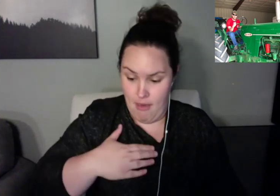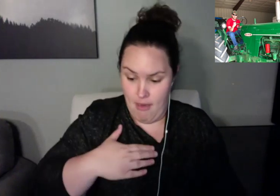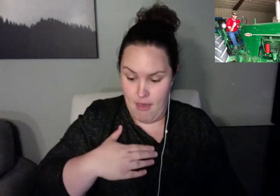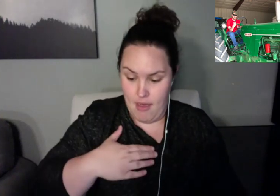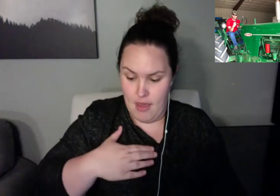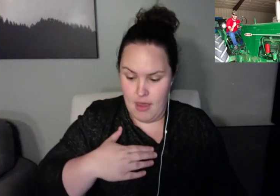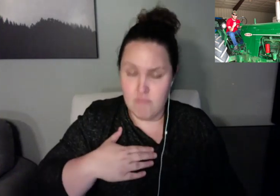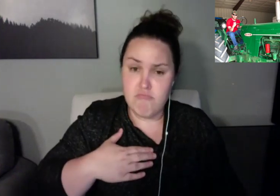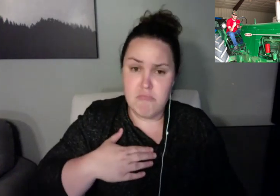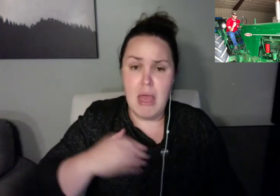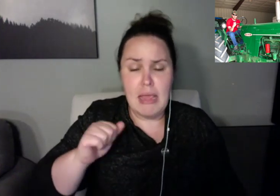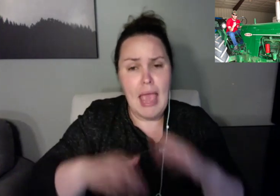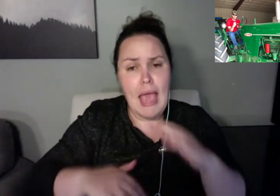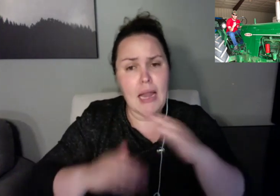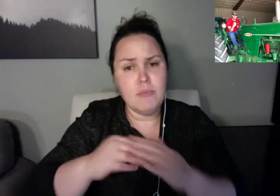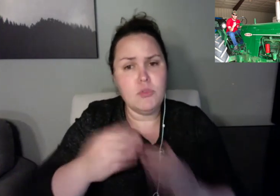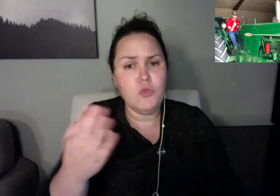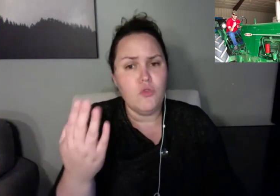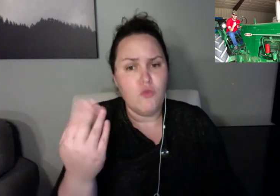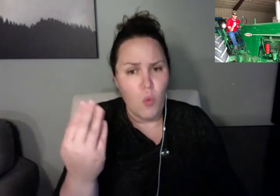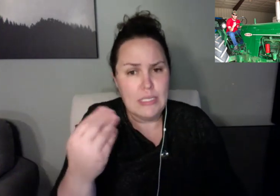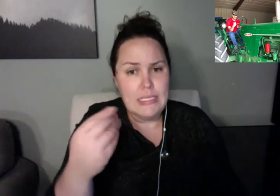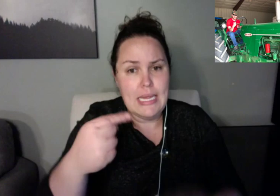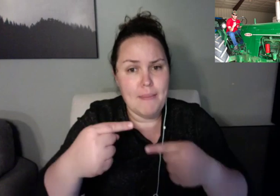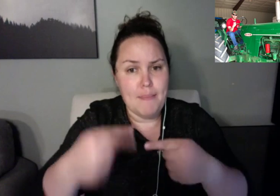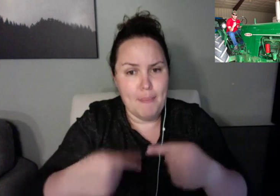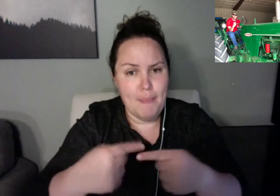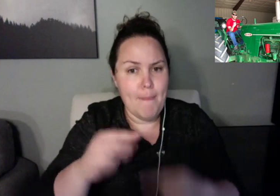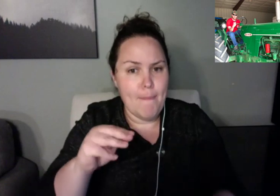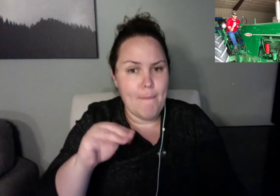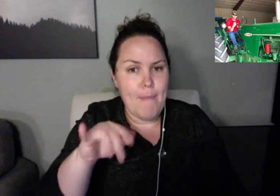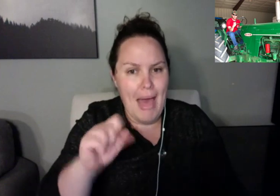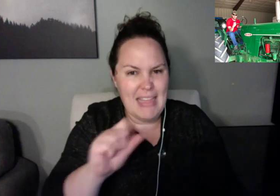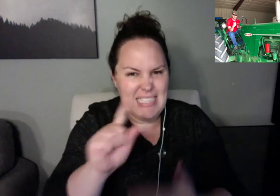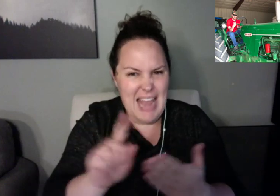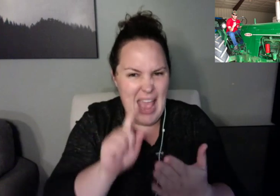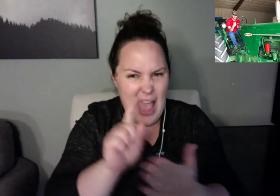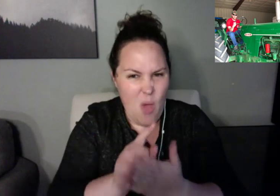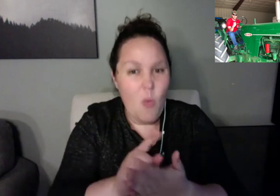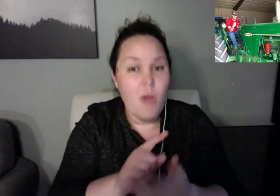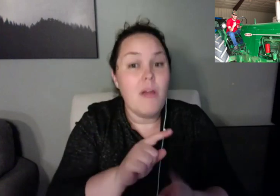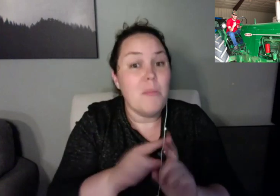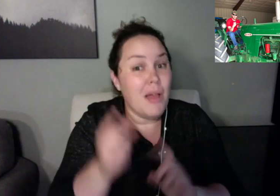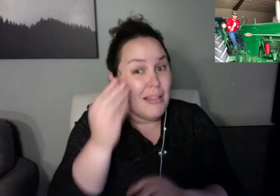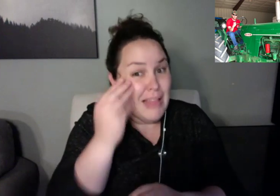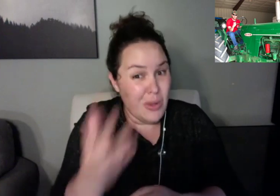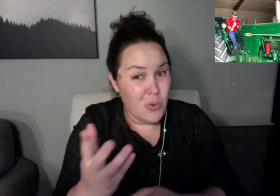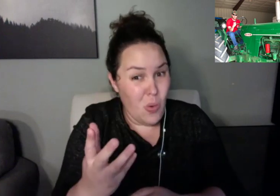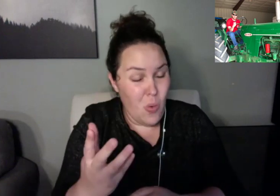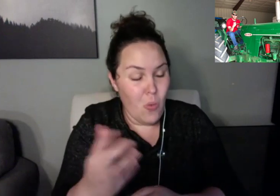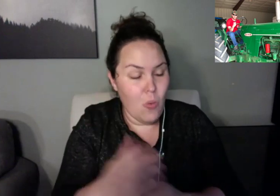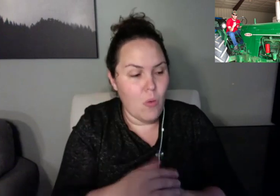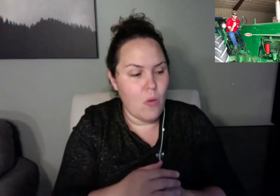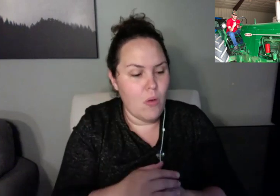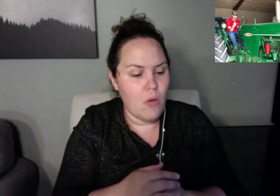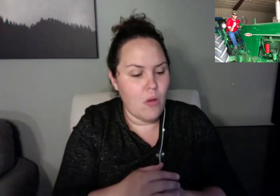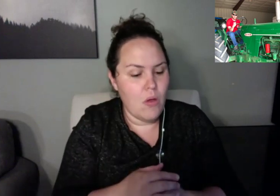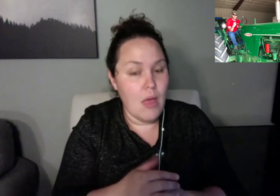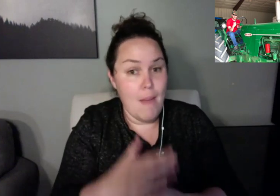Eme s mom: Right. But? You're talking to everybody on camera. >> Eme: Oh, dang it. I was going to sing, but I decided I couldn't find a song.